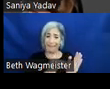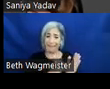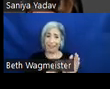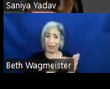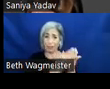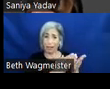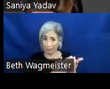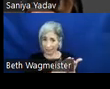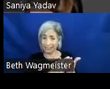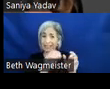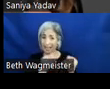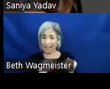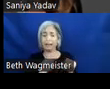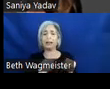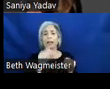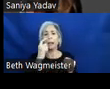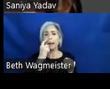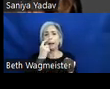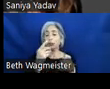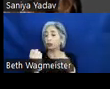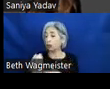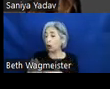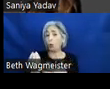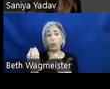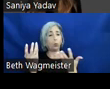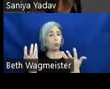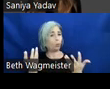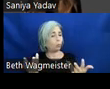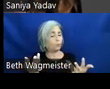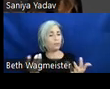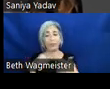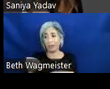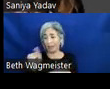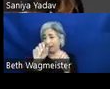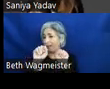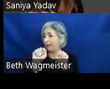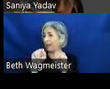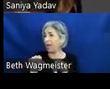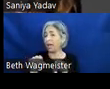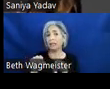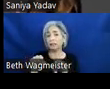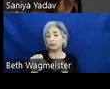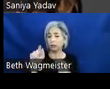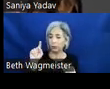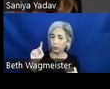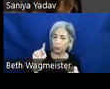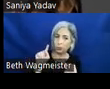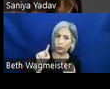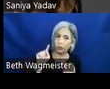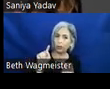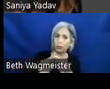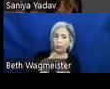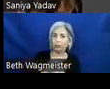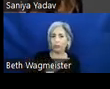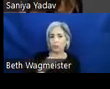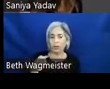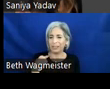the wheel. Therefore, they can -- they reduce unintended risk and inconsistencies and this